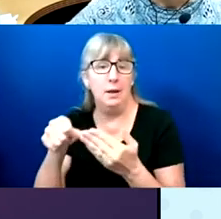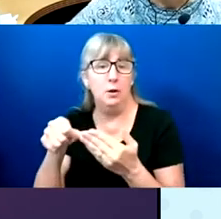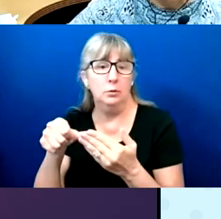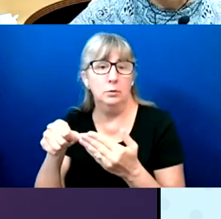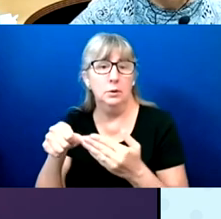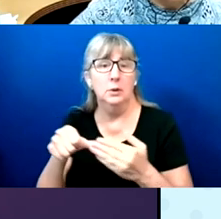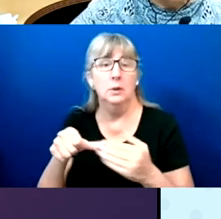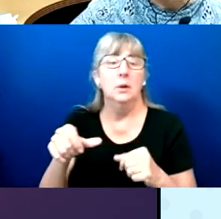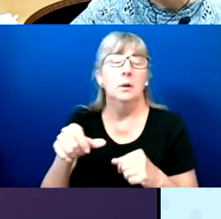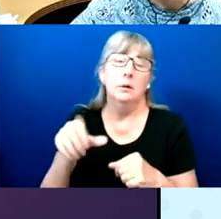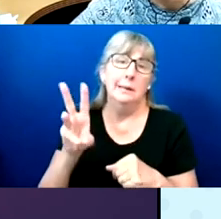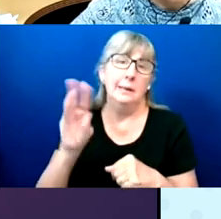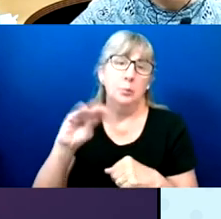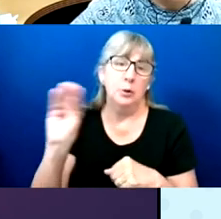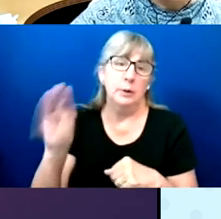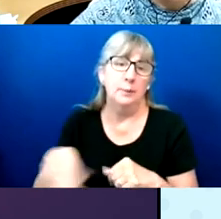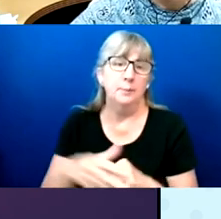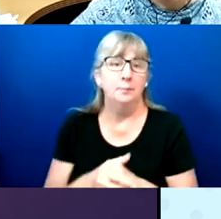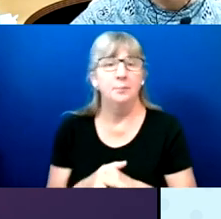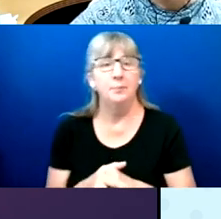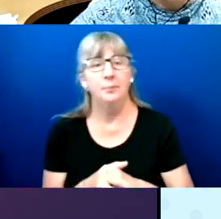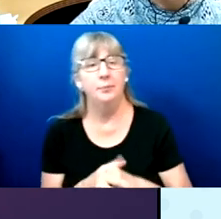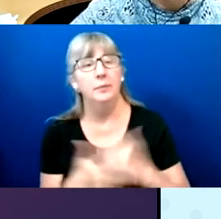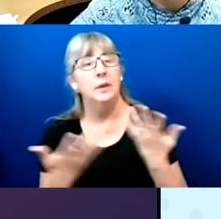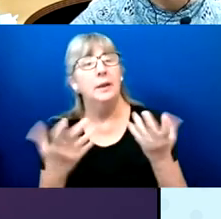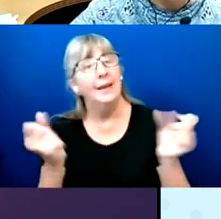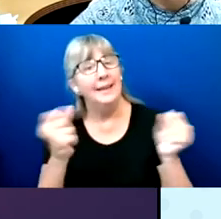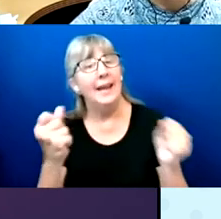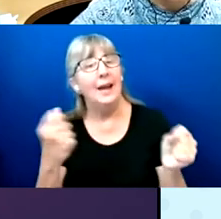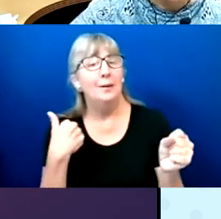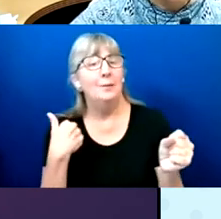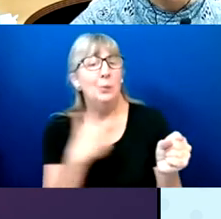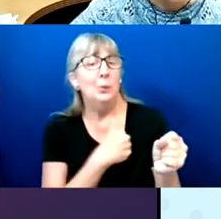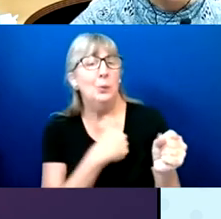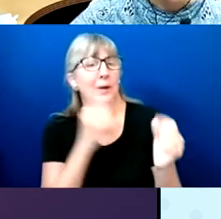So this is kind of what we were expecting because of COVID.